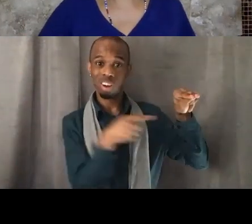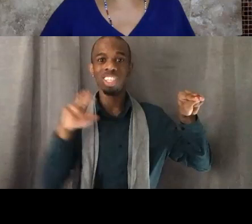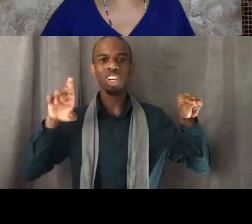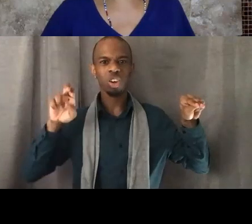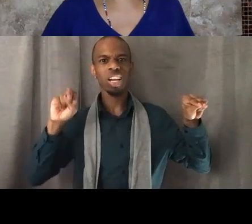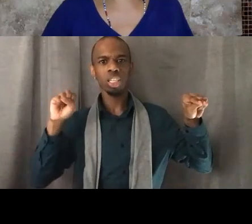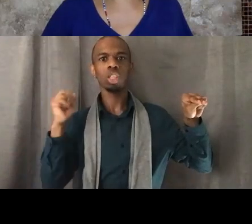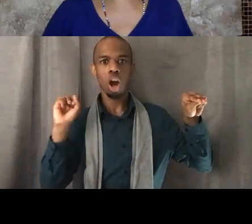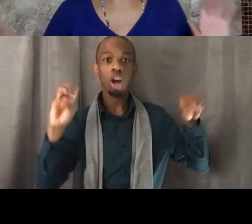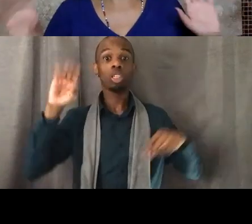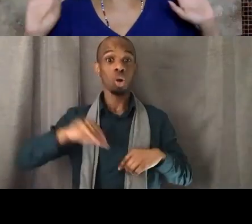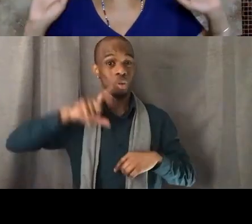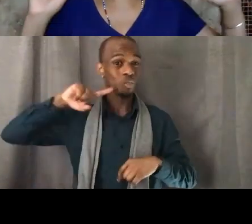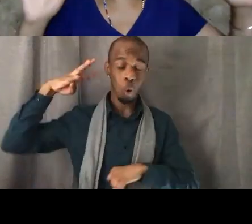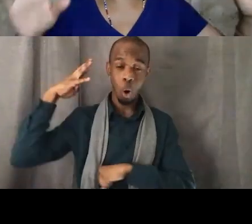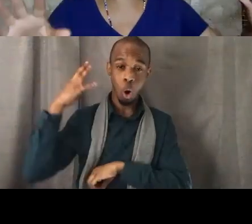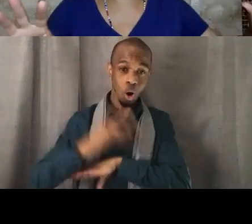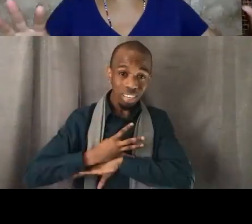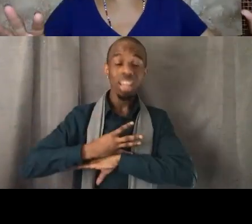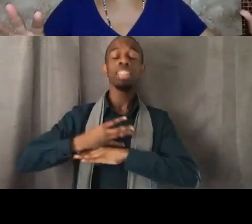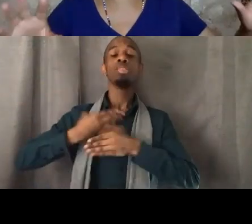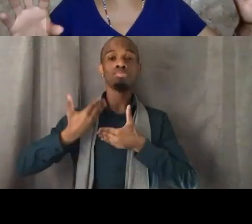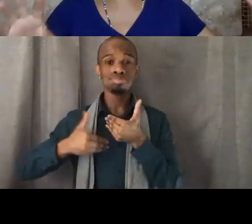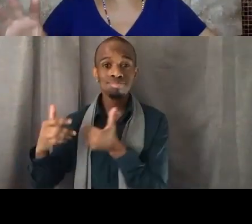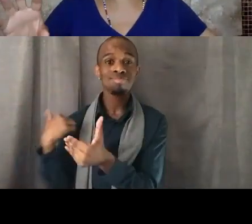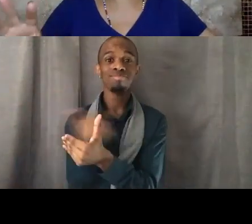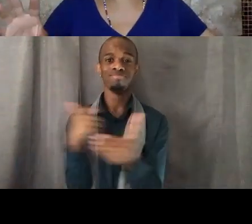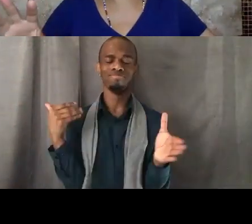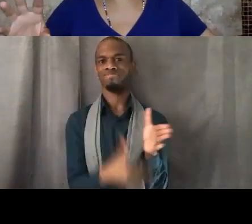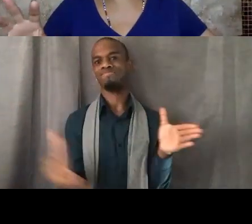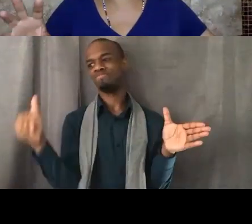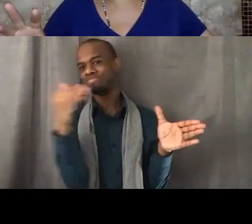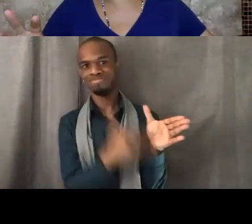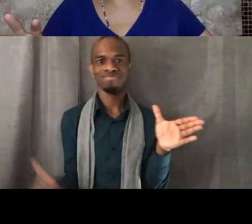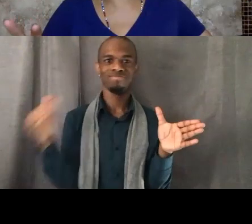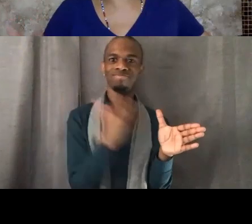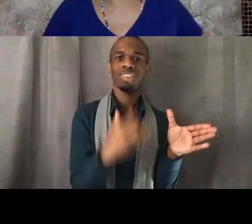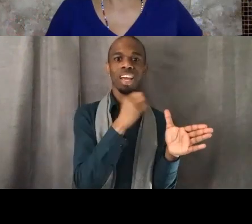meet at Leimert Park, march north of Crenshaw and shut down places of White supremacy.